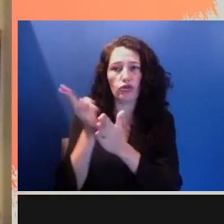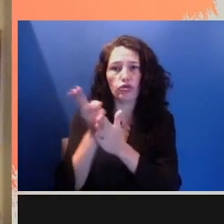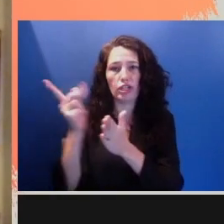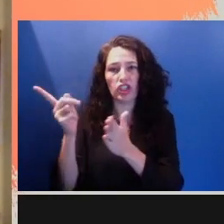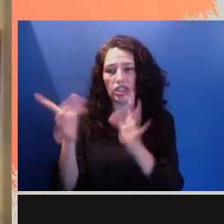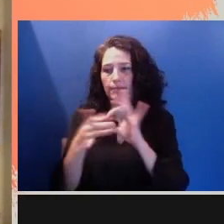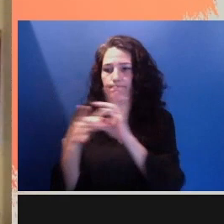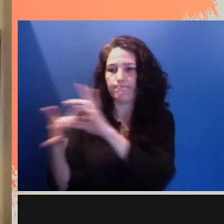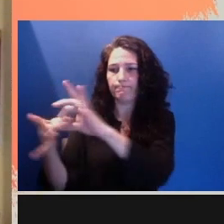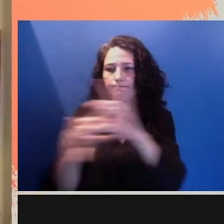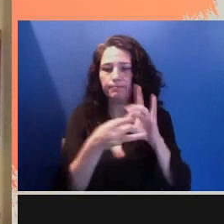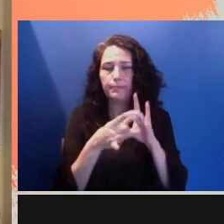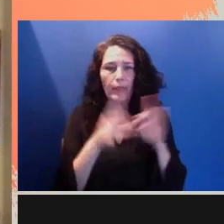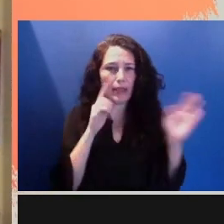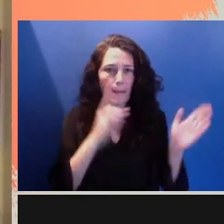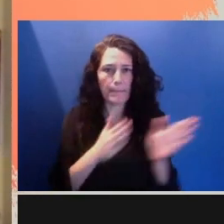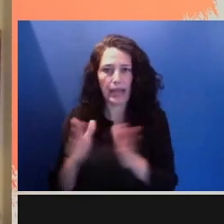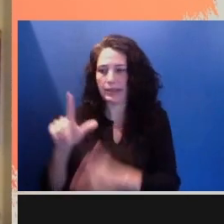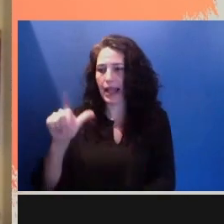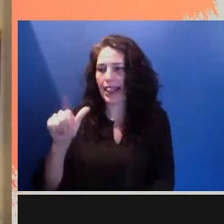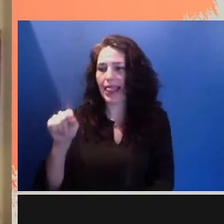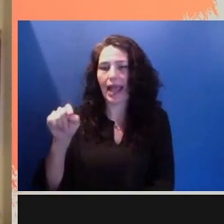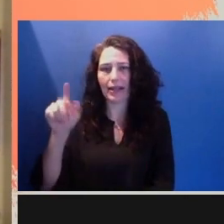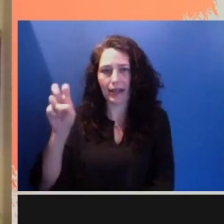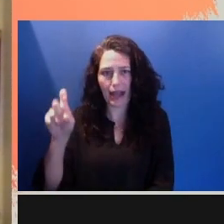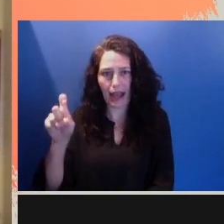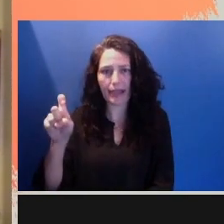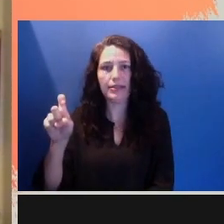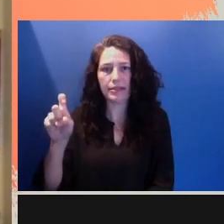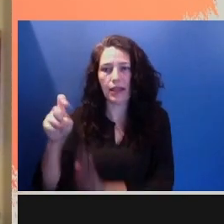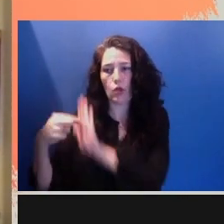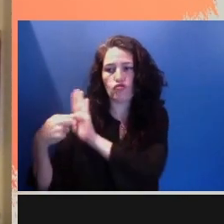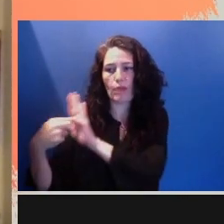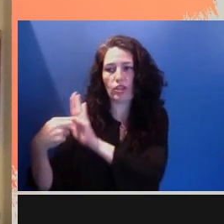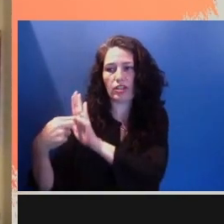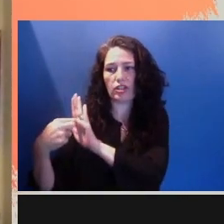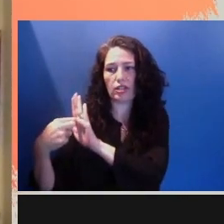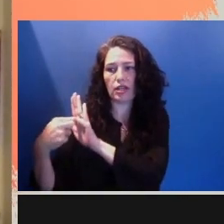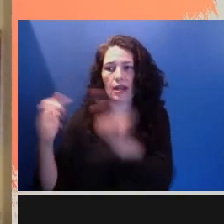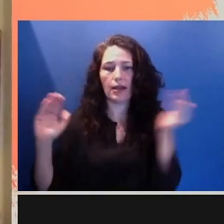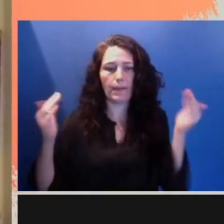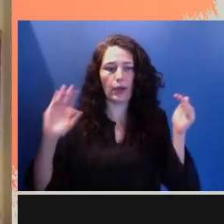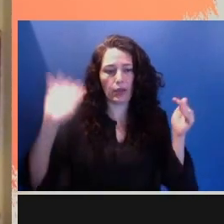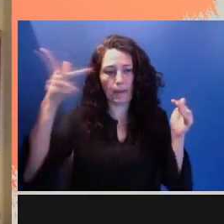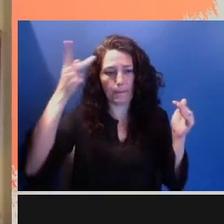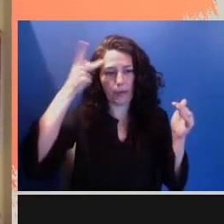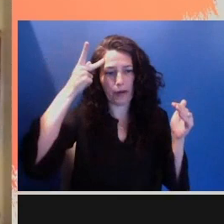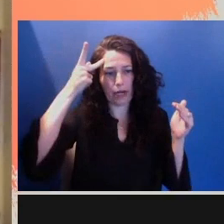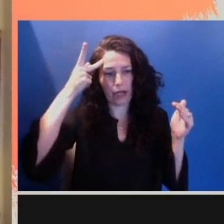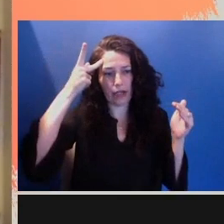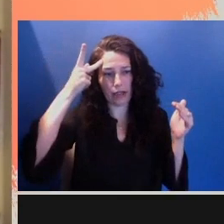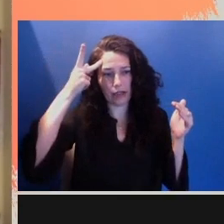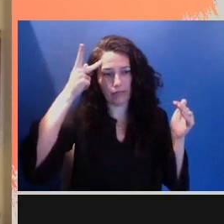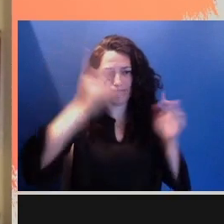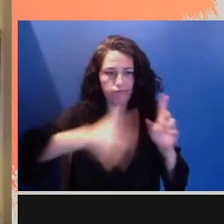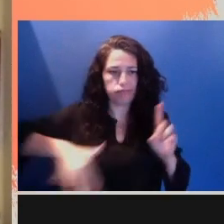between the patterns of Latinx representation and the political reality that we all find ourselves in right now.